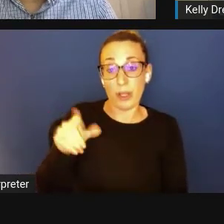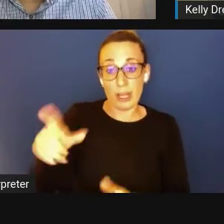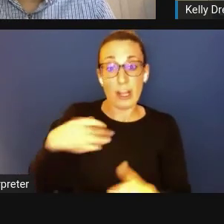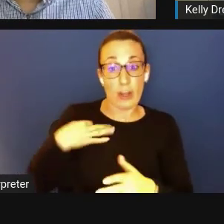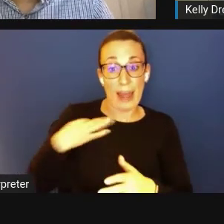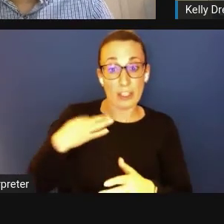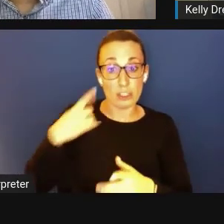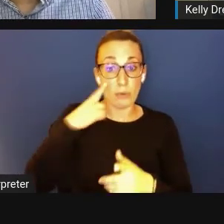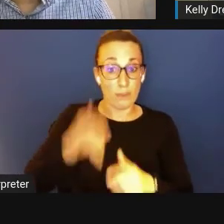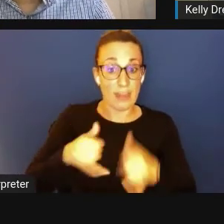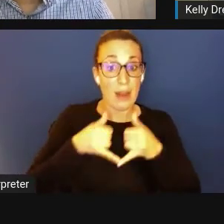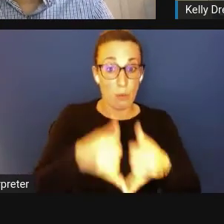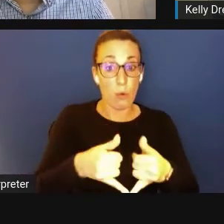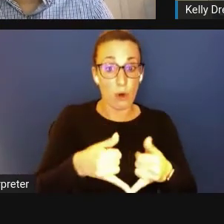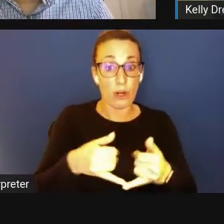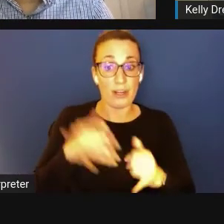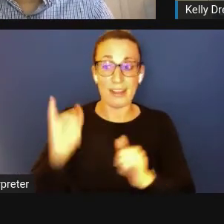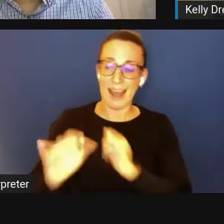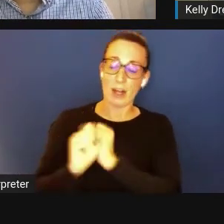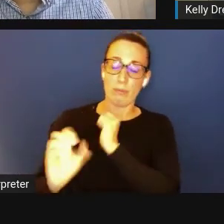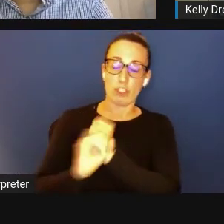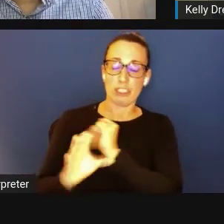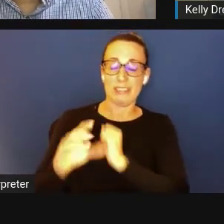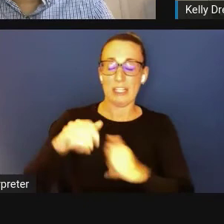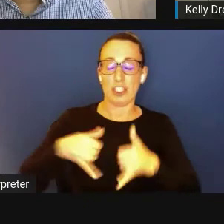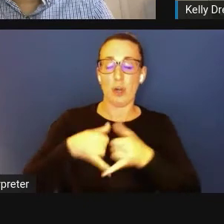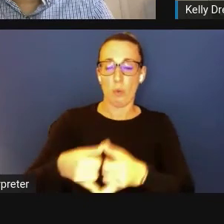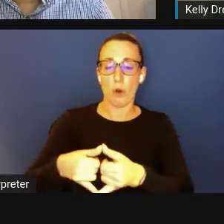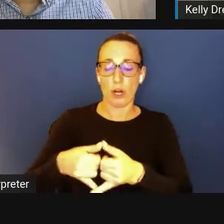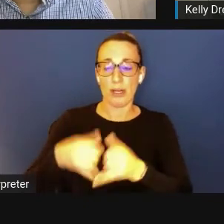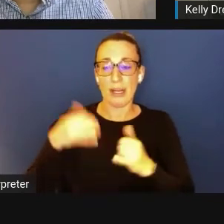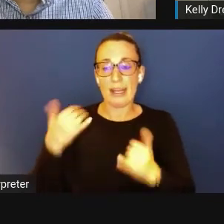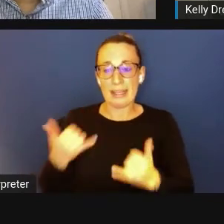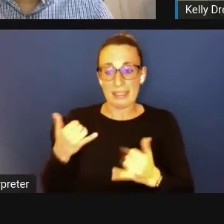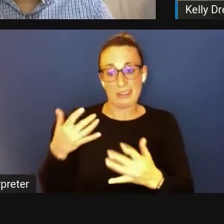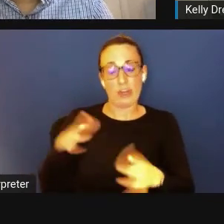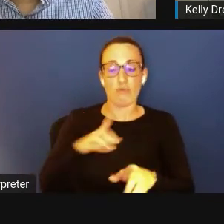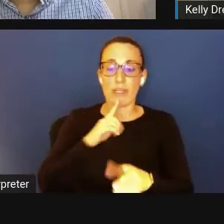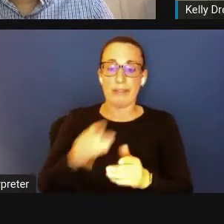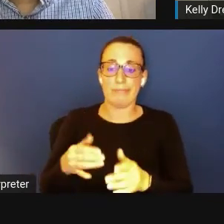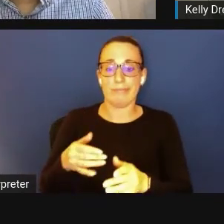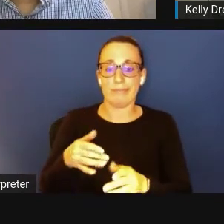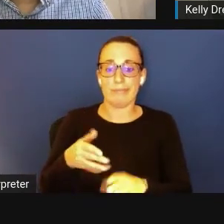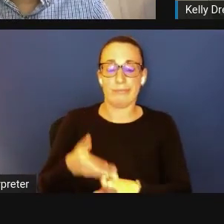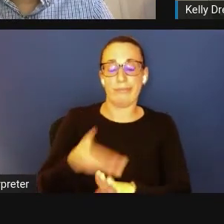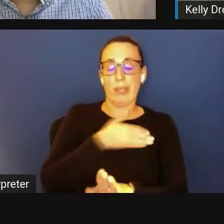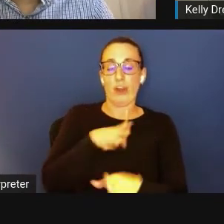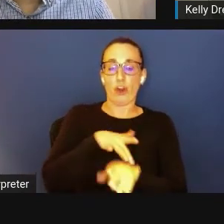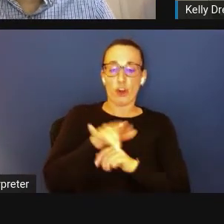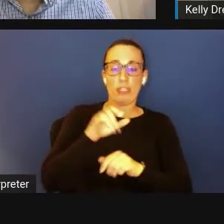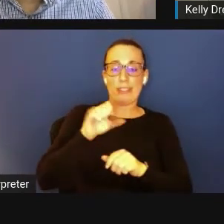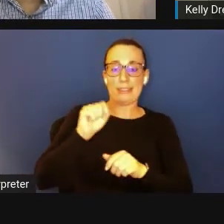that commercialization award. And it is an early stage investment, so it is encouraging Kentucky innovators